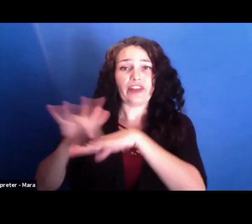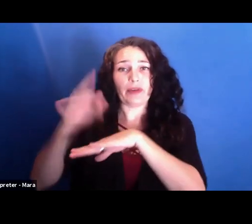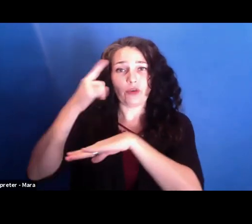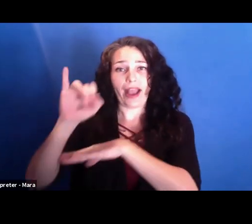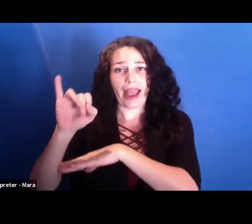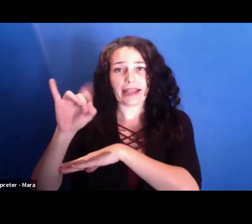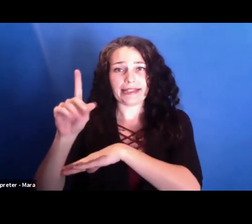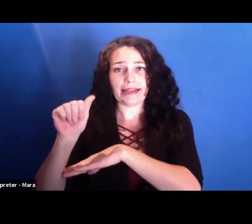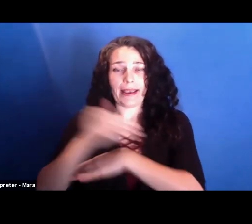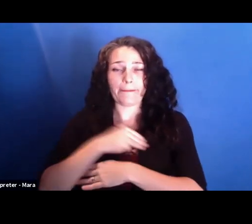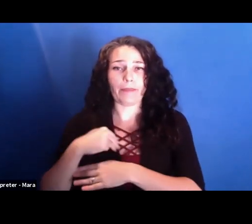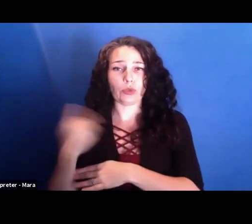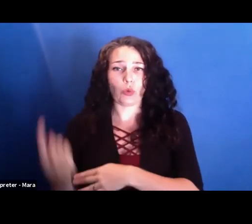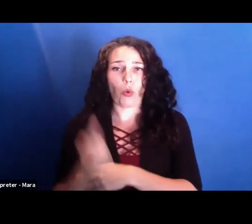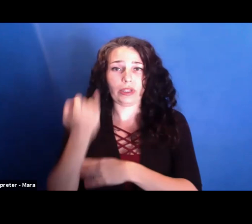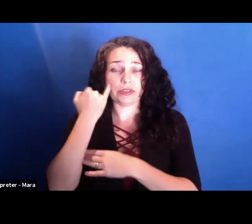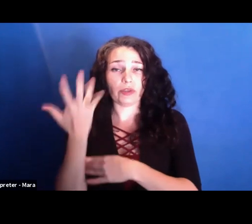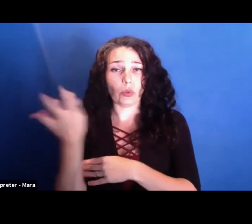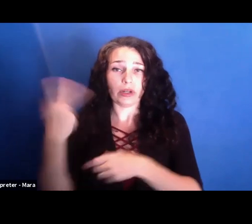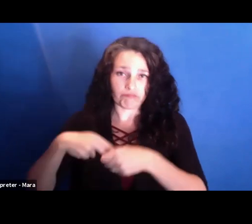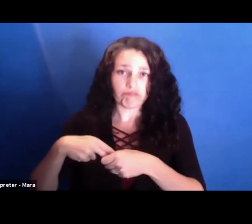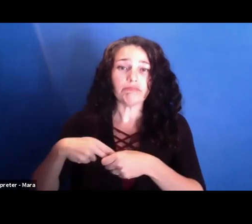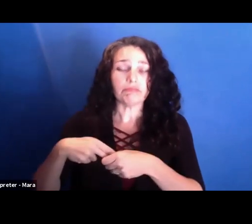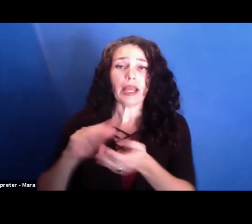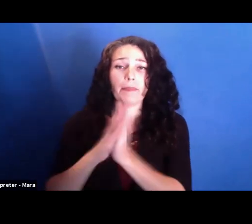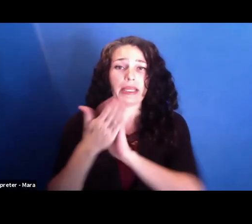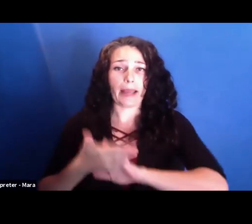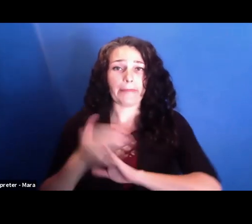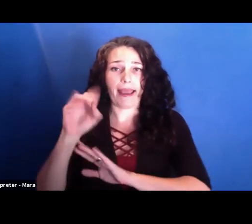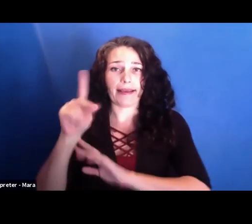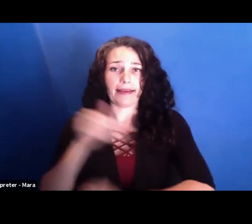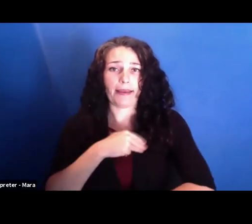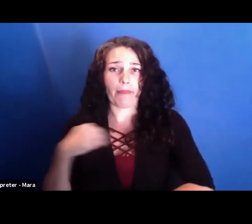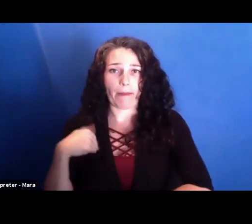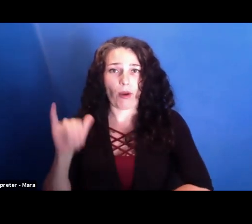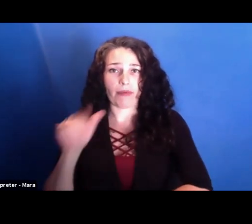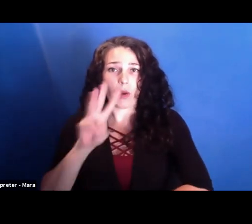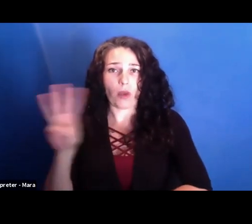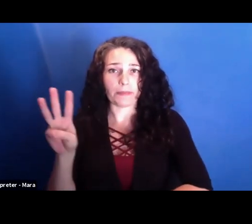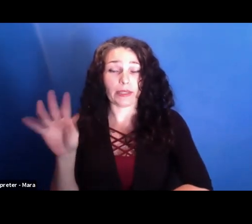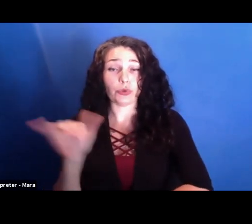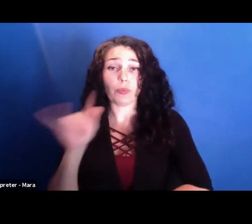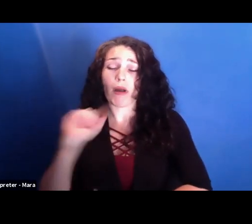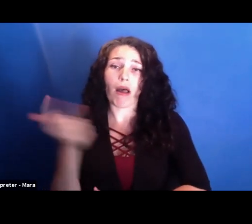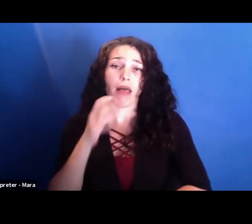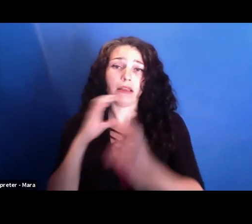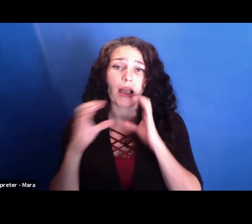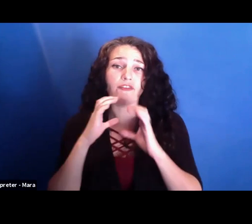So you can look more into joining and becoming an IDA member on that site as well. But all of these conversations are